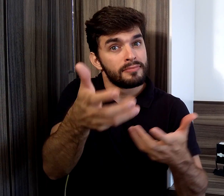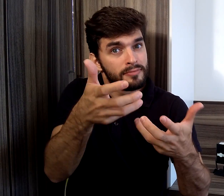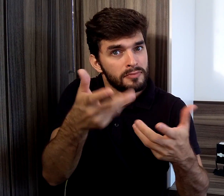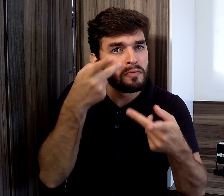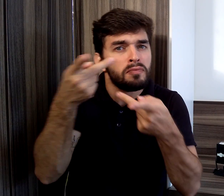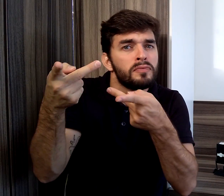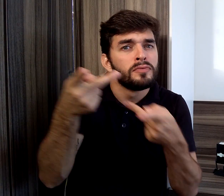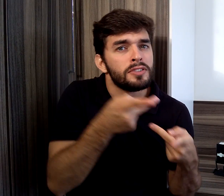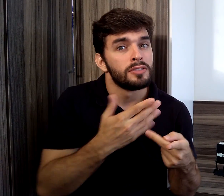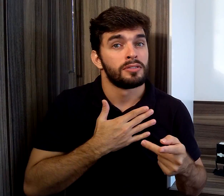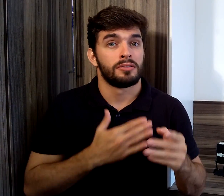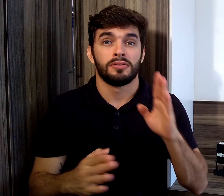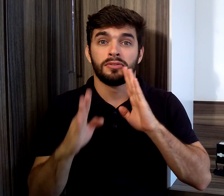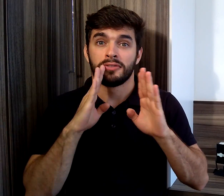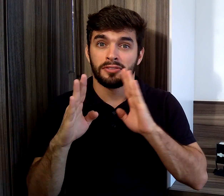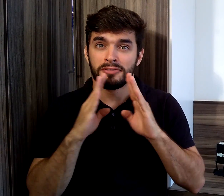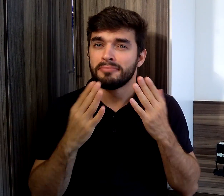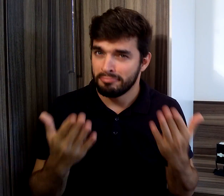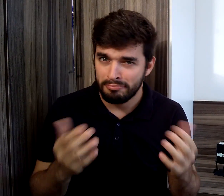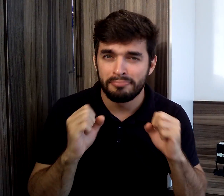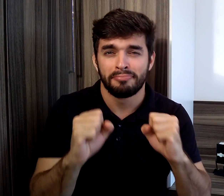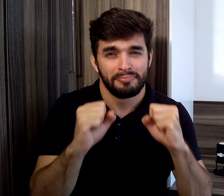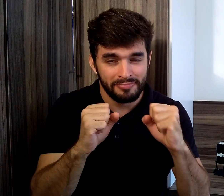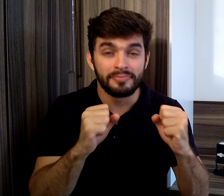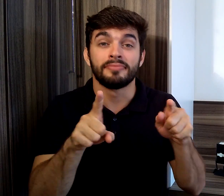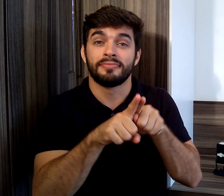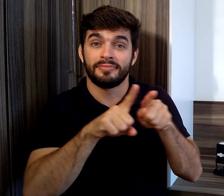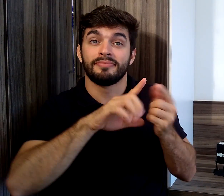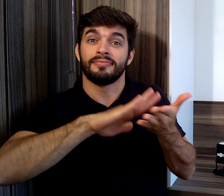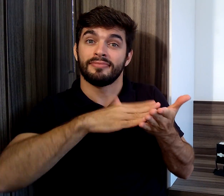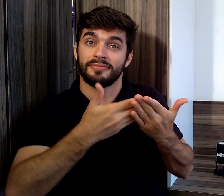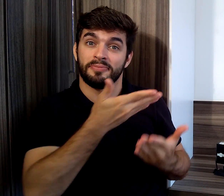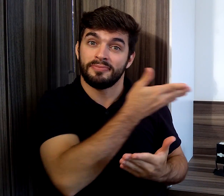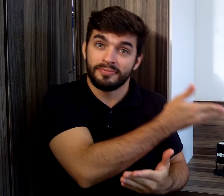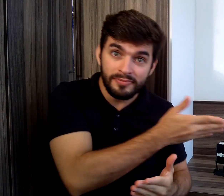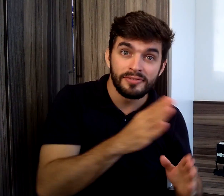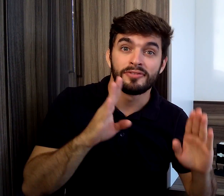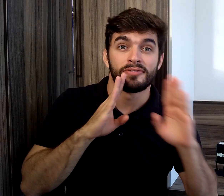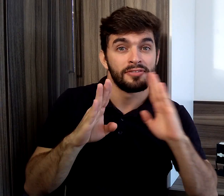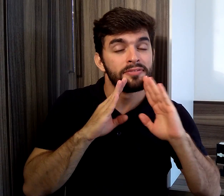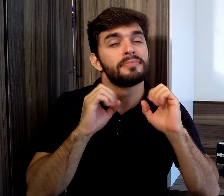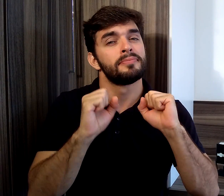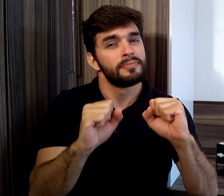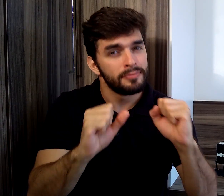you can visit my Facebook page and Guilherme Andrade's page as well